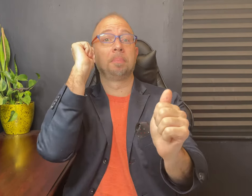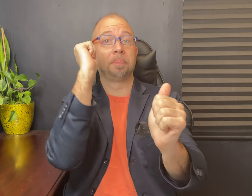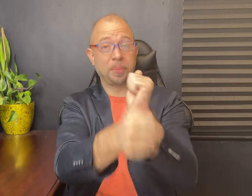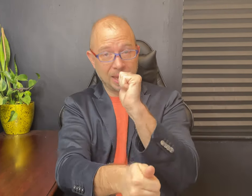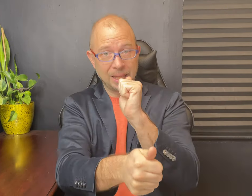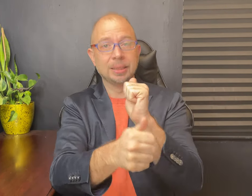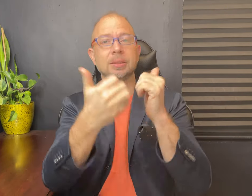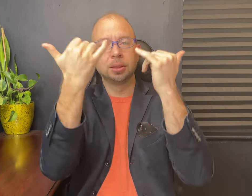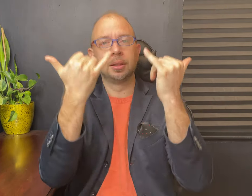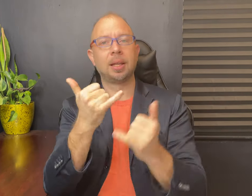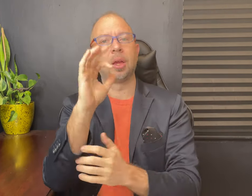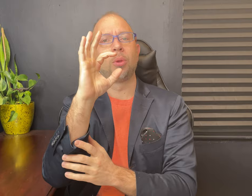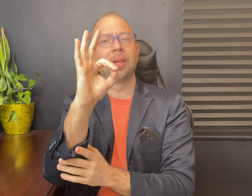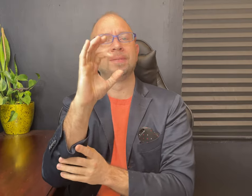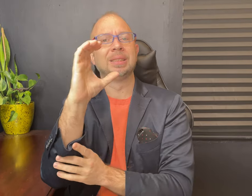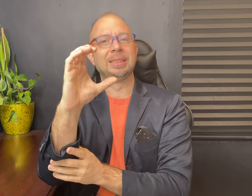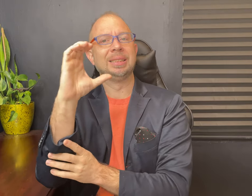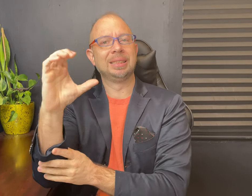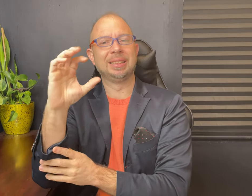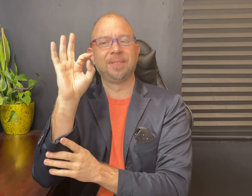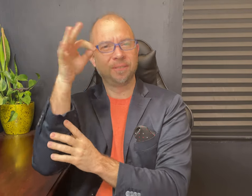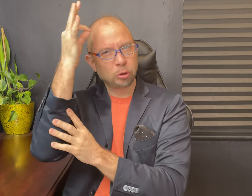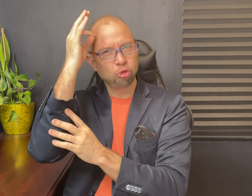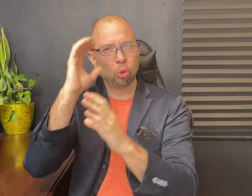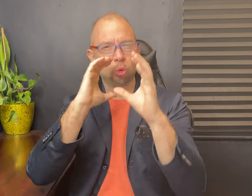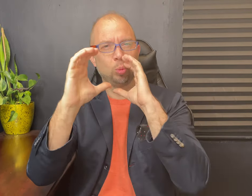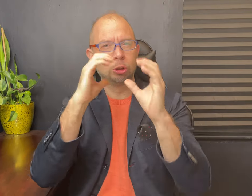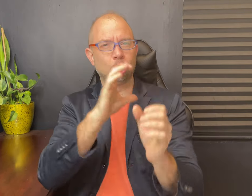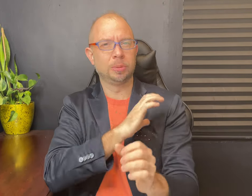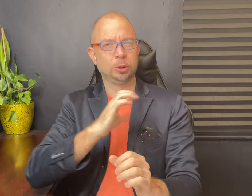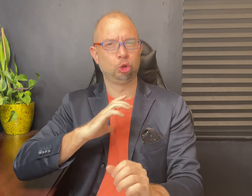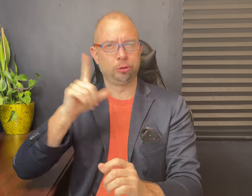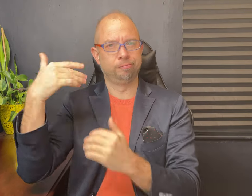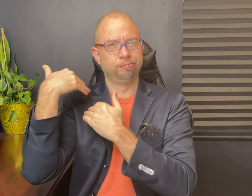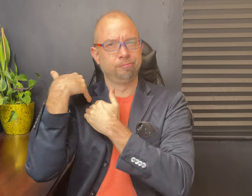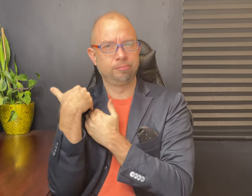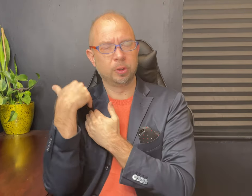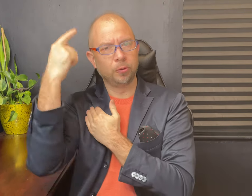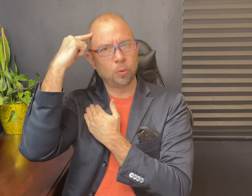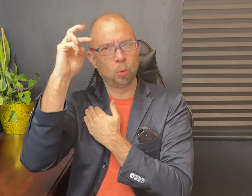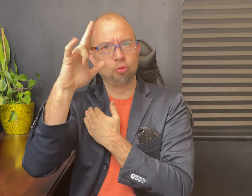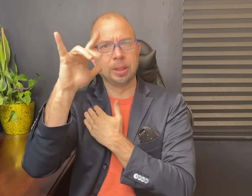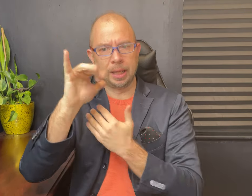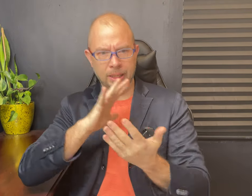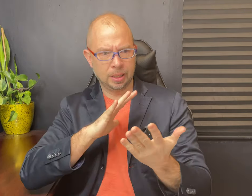When the ADA was signed into law, the FCC (Federal Communications Commission),